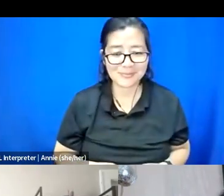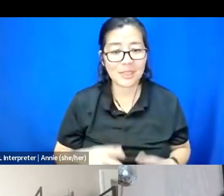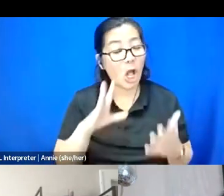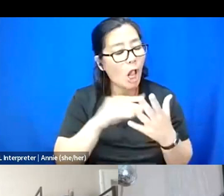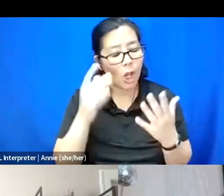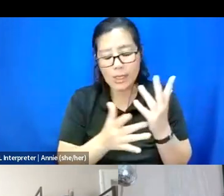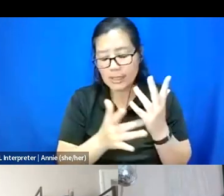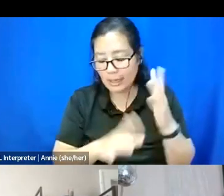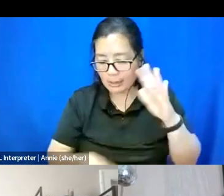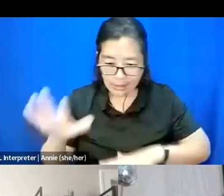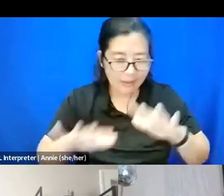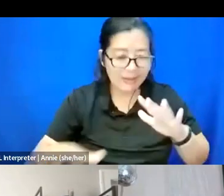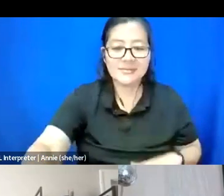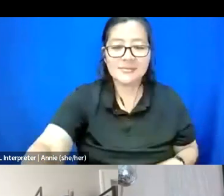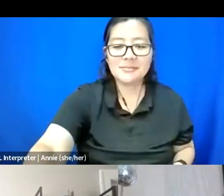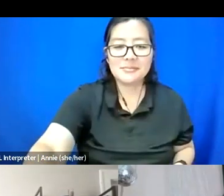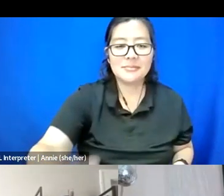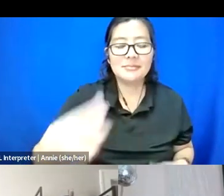Thank you for that question.